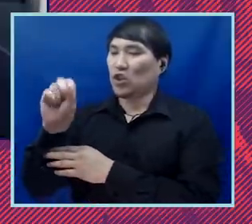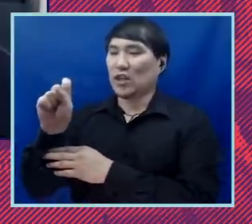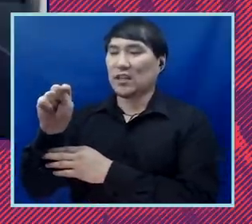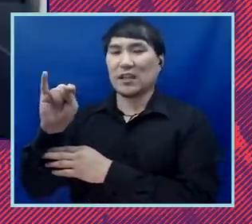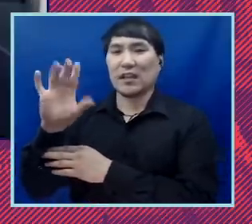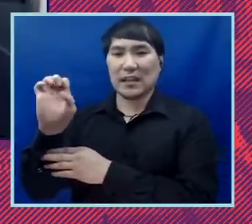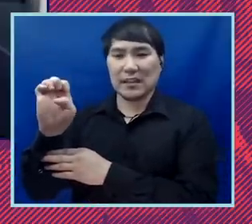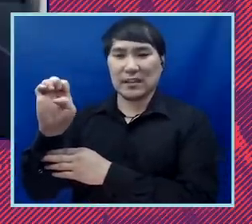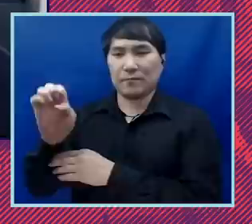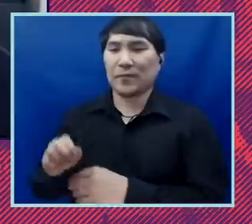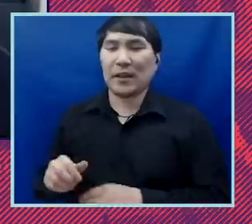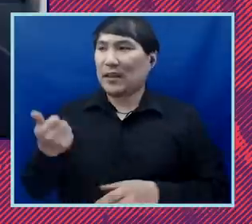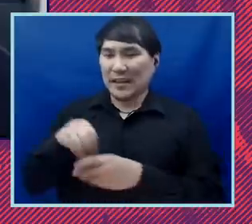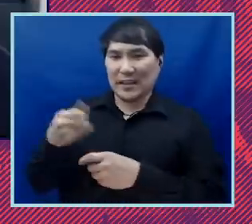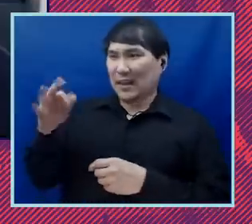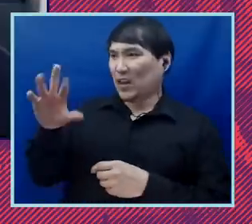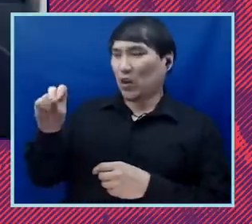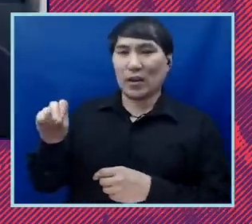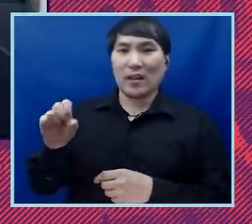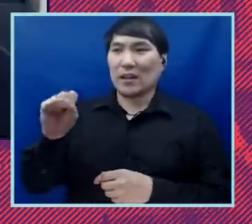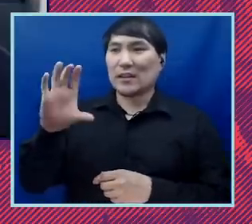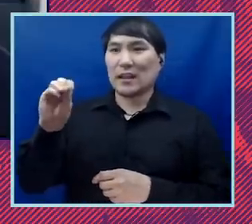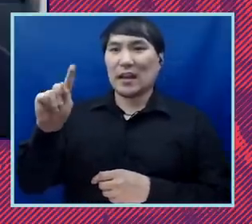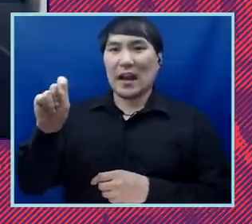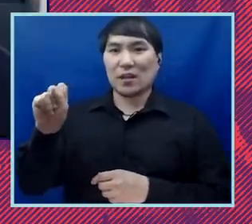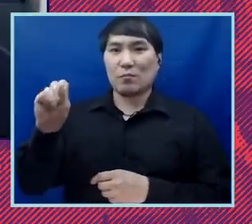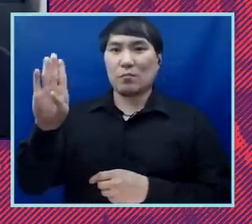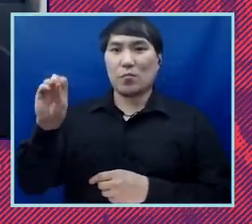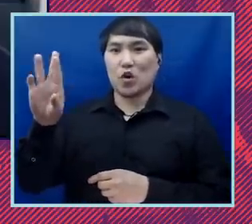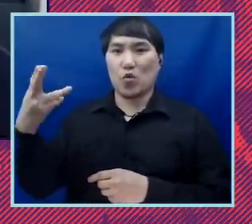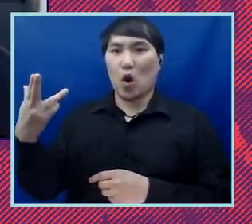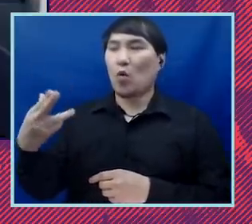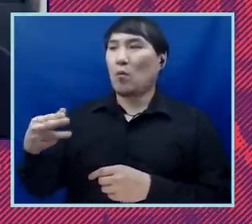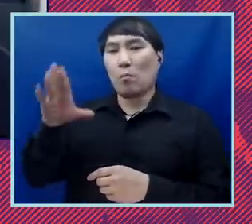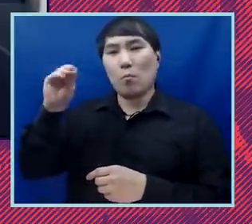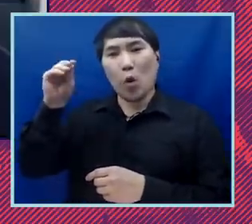1930s, also with the Scottsboro Boys, a case where young Black men were being accused unlawfully